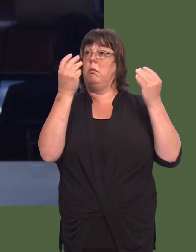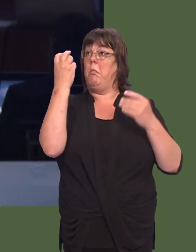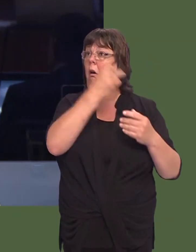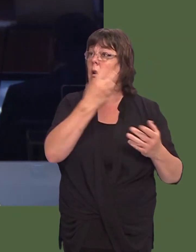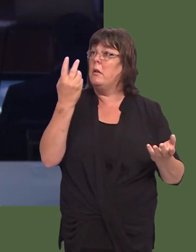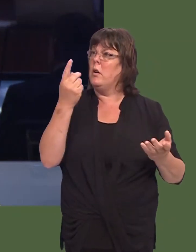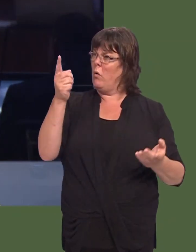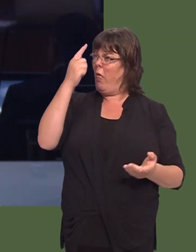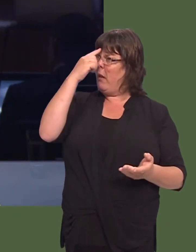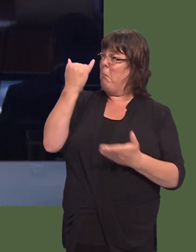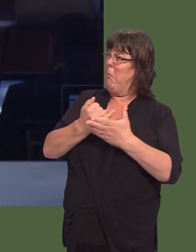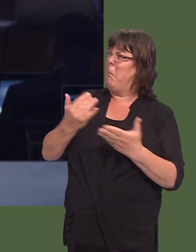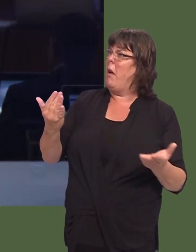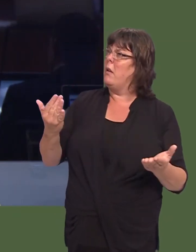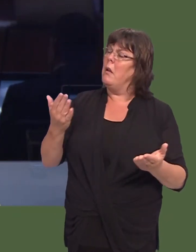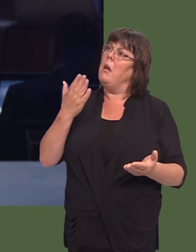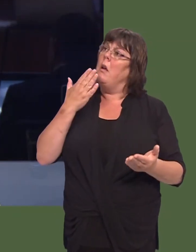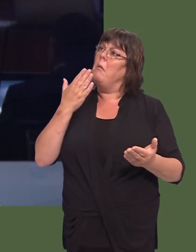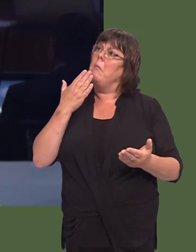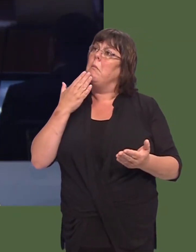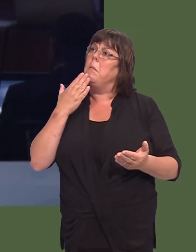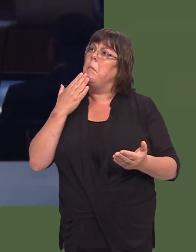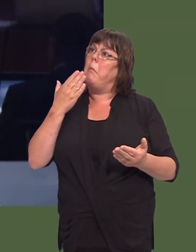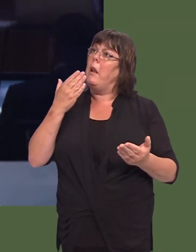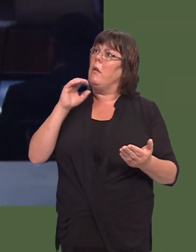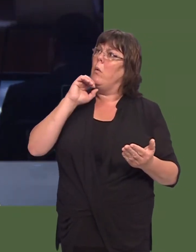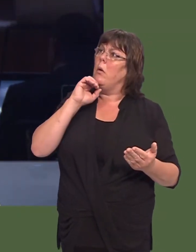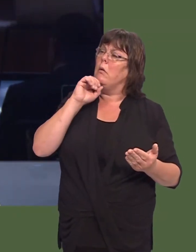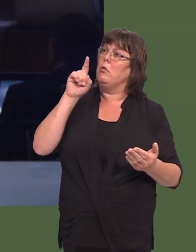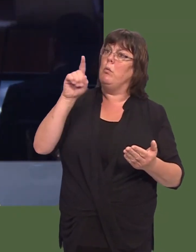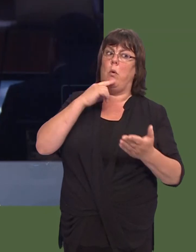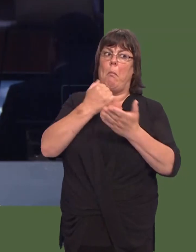Ac a wnewch chi gytuno i gyhoeddi nifer y cleifion sydd yn dioddef oedi iíw triniaeth